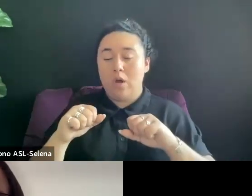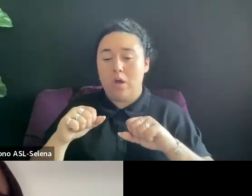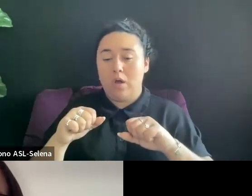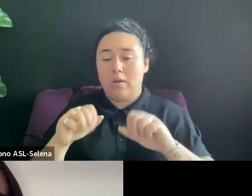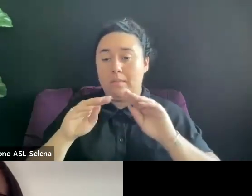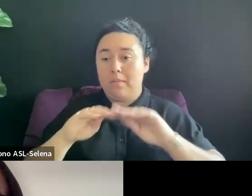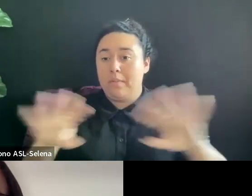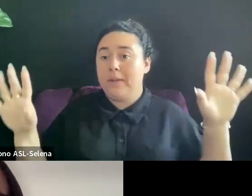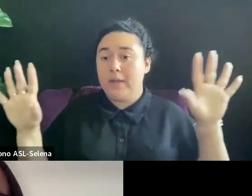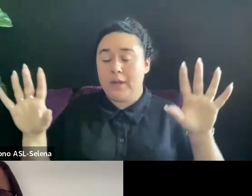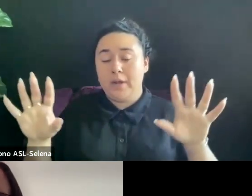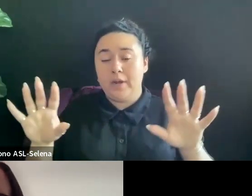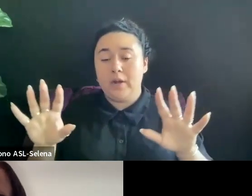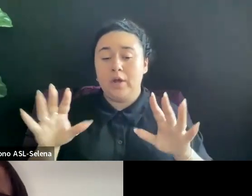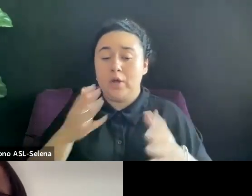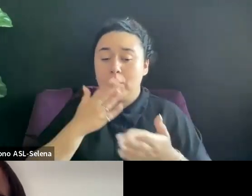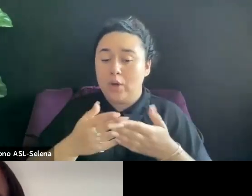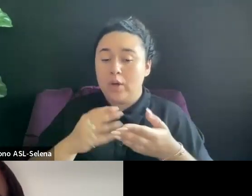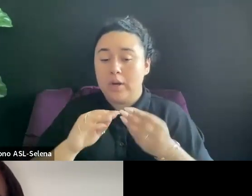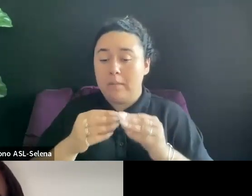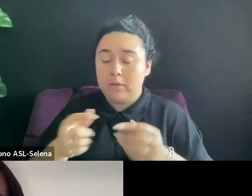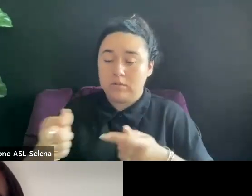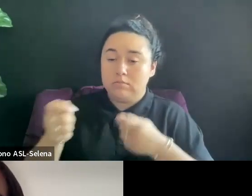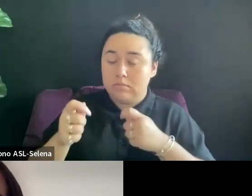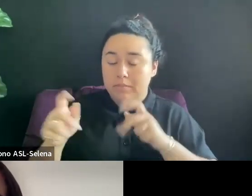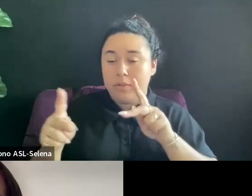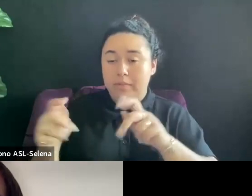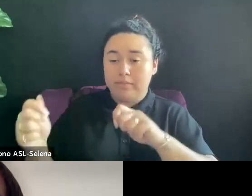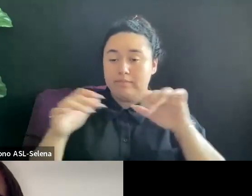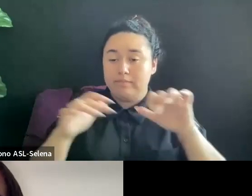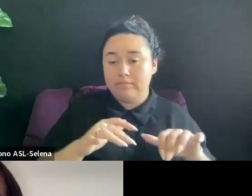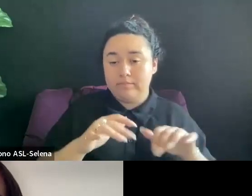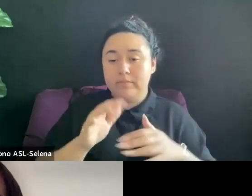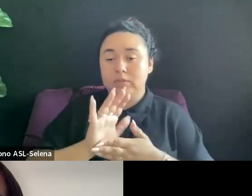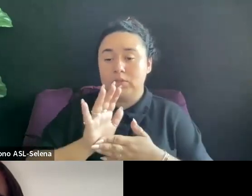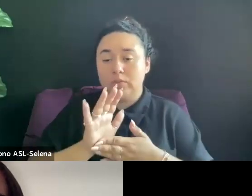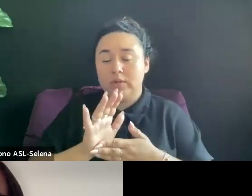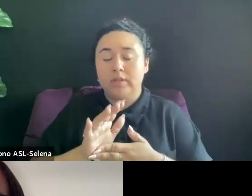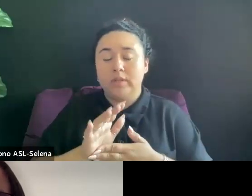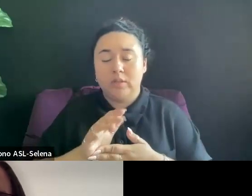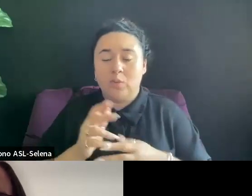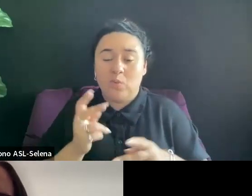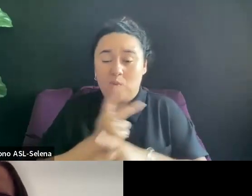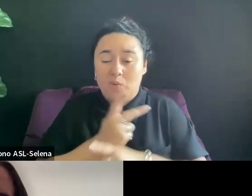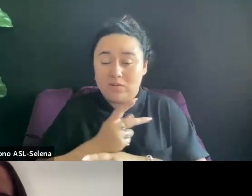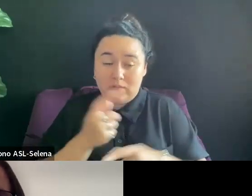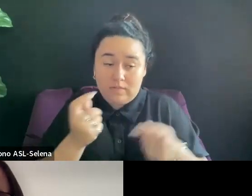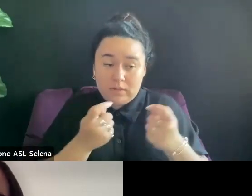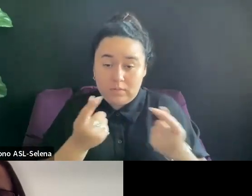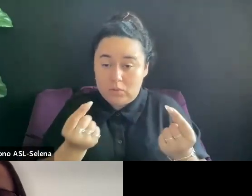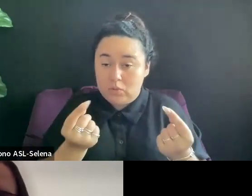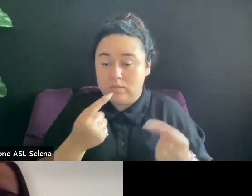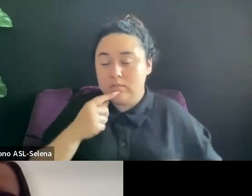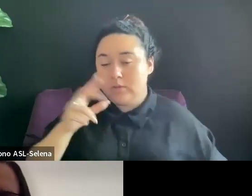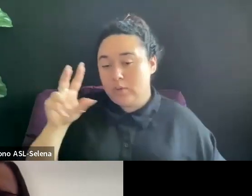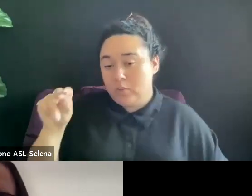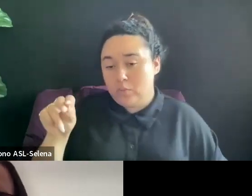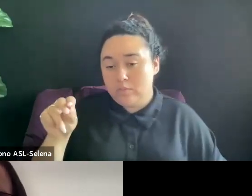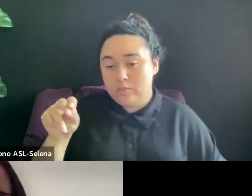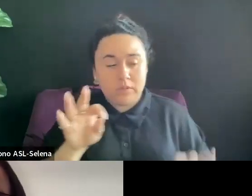THE WORST THING A FESTIVAL CAN DO IS SAY NO AND IT'S WORTHWHILE TO ASK FOR SCREENING FEES FOR SURE.